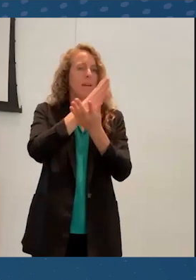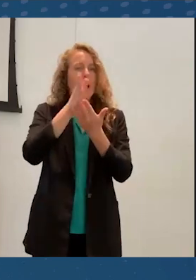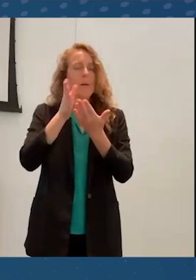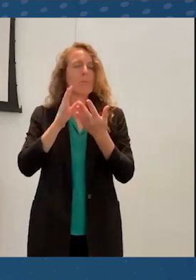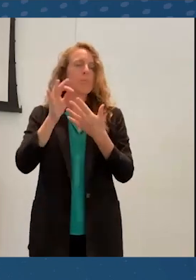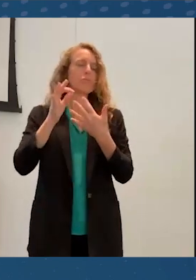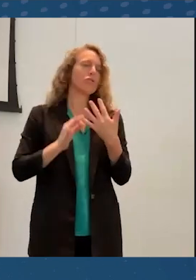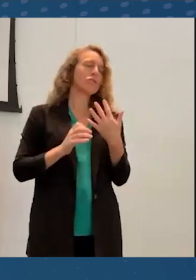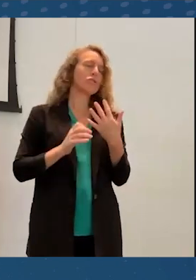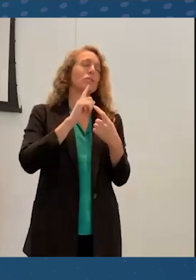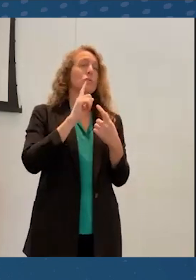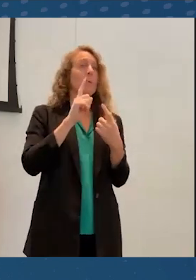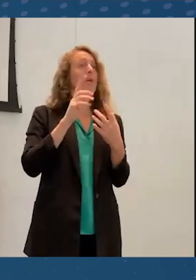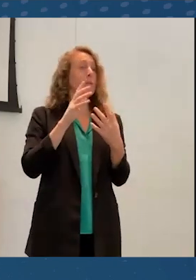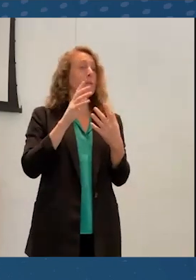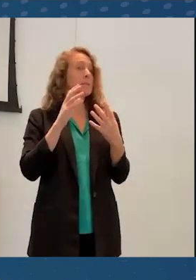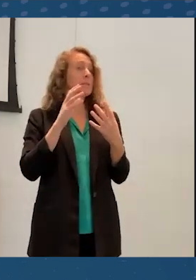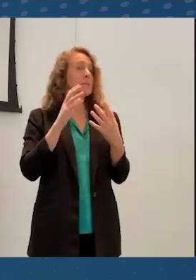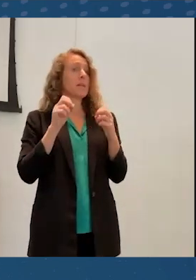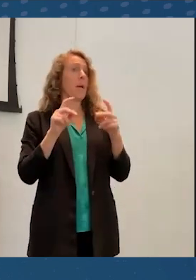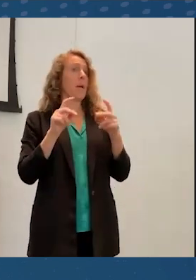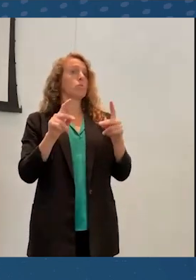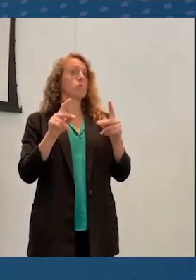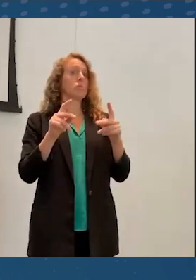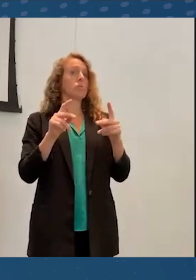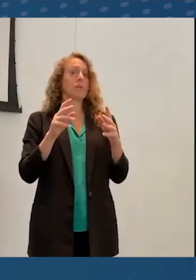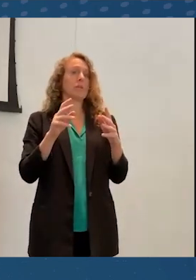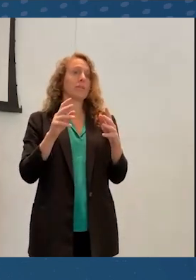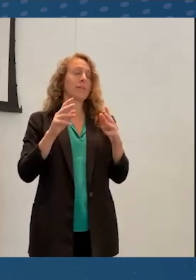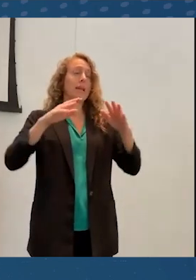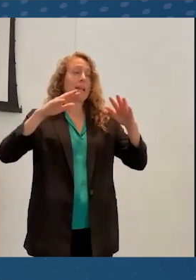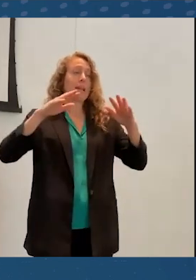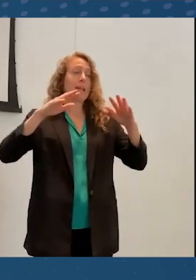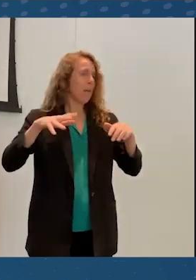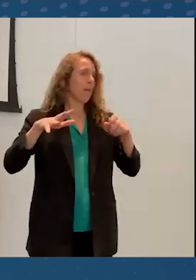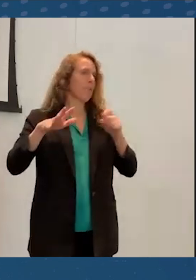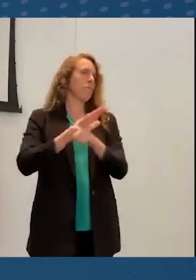really being not yet fully taken advantage of.